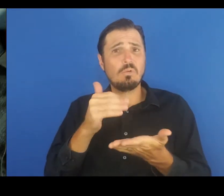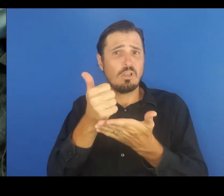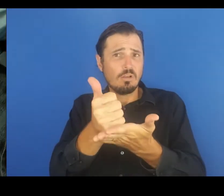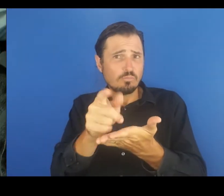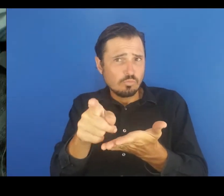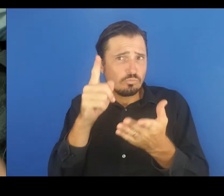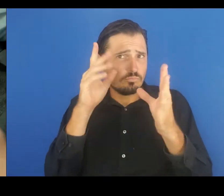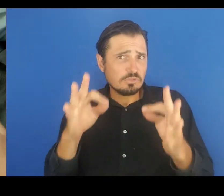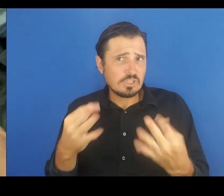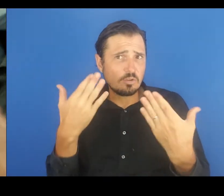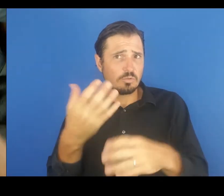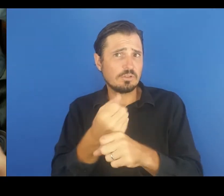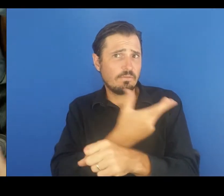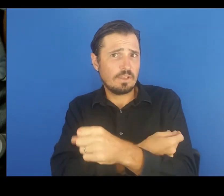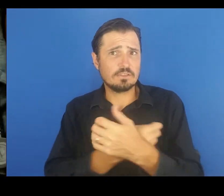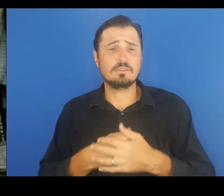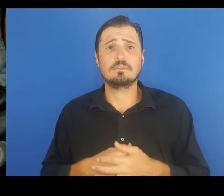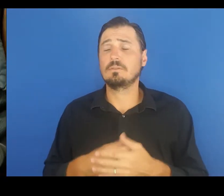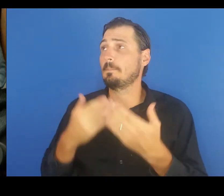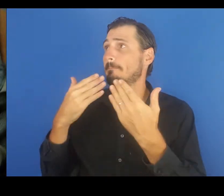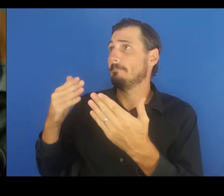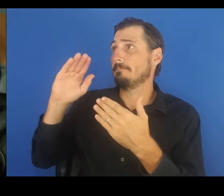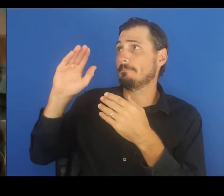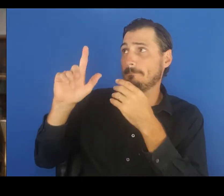decision as well Mahalo, Lauren.